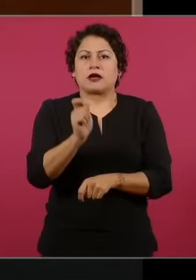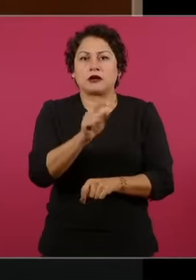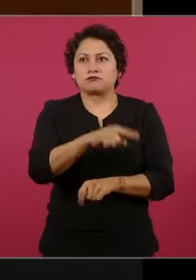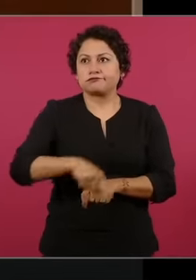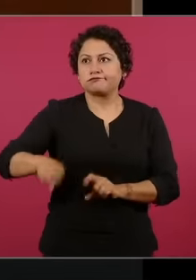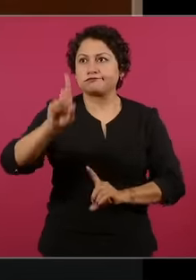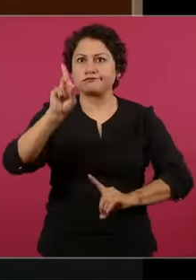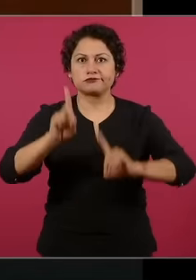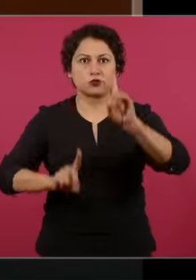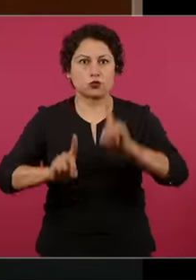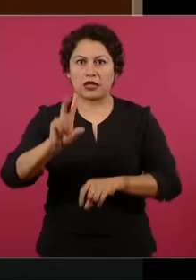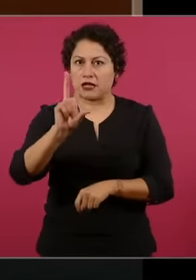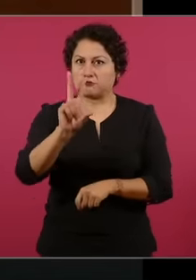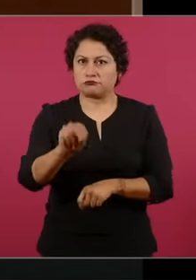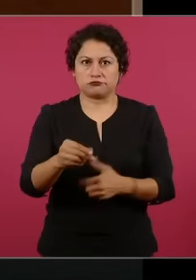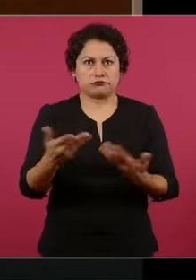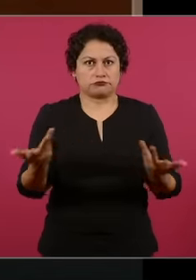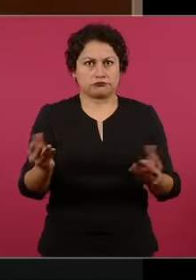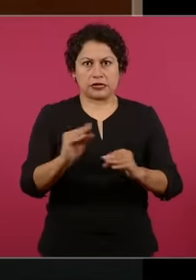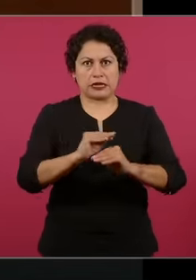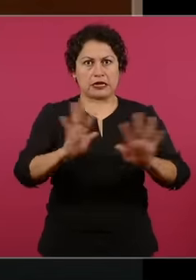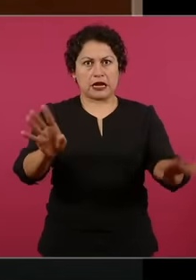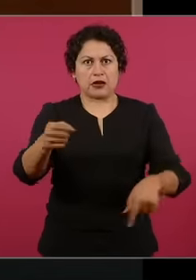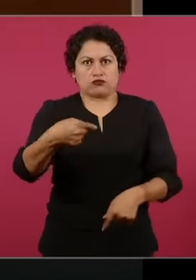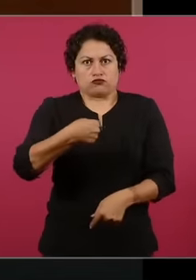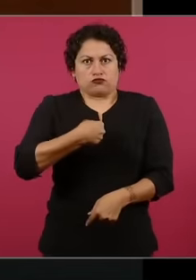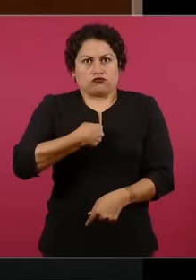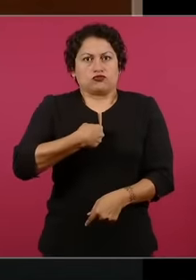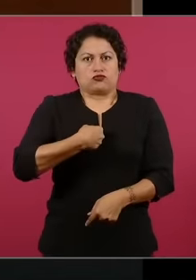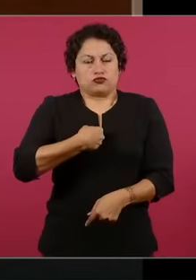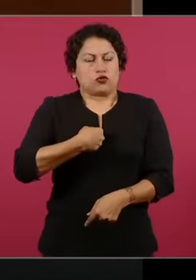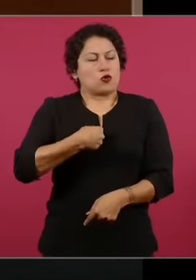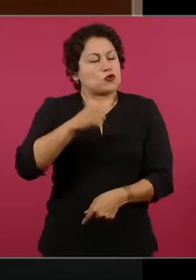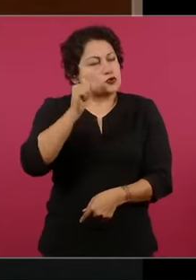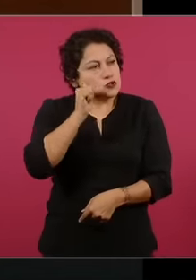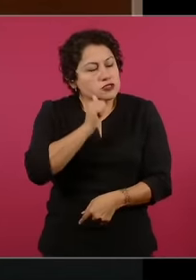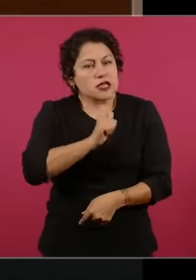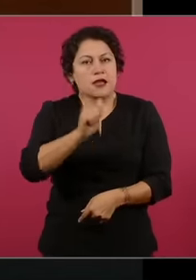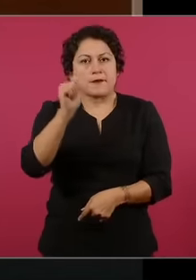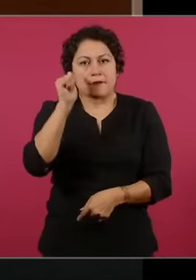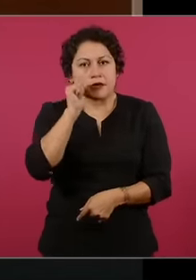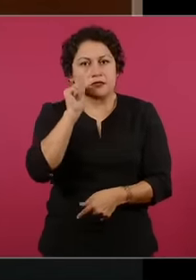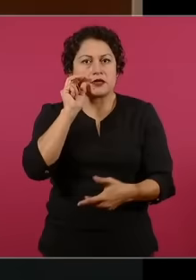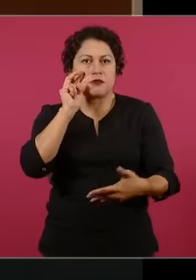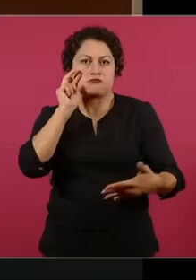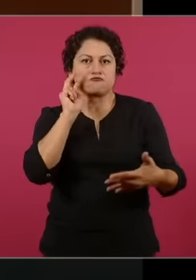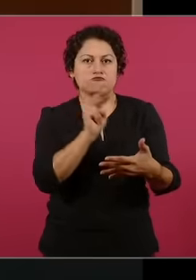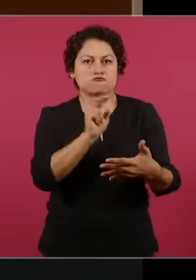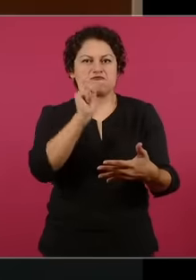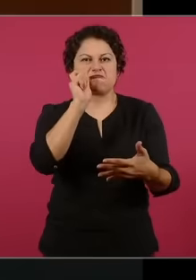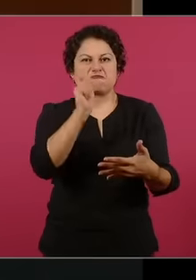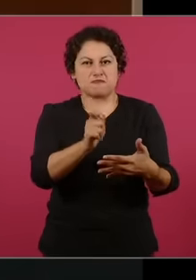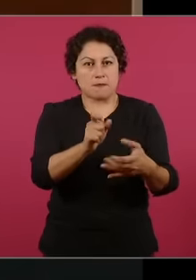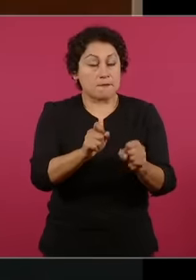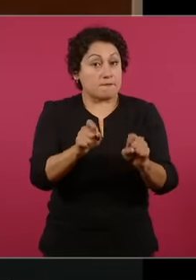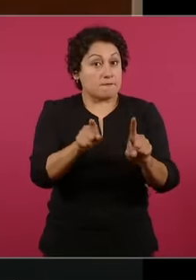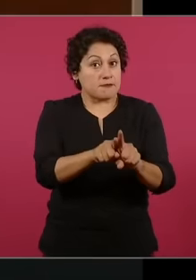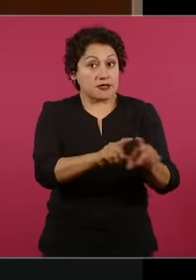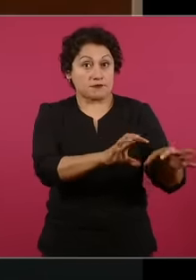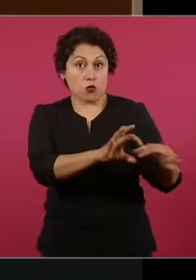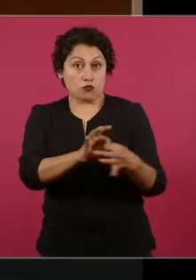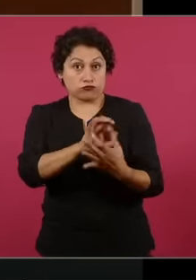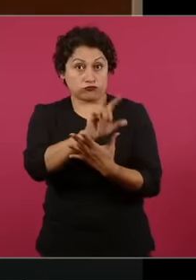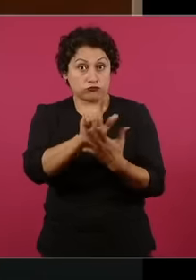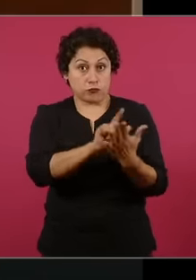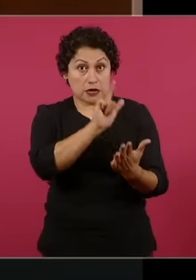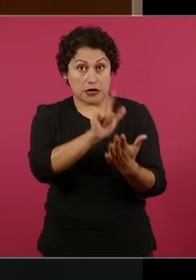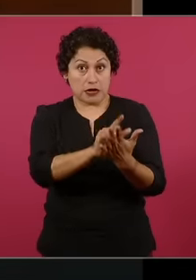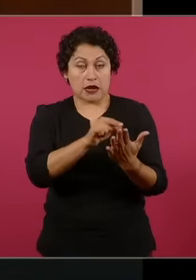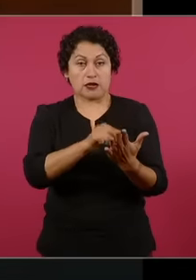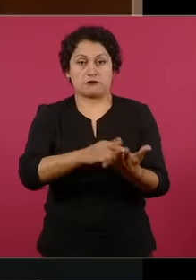that I am and will be the first to observe And respecting this specific jurisdictional provision,